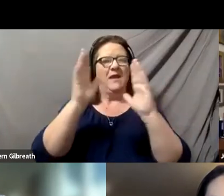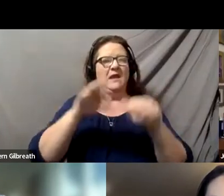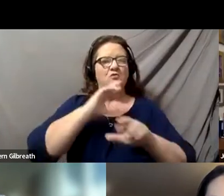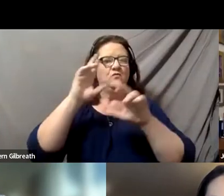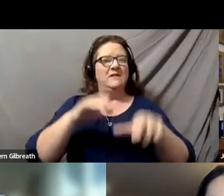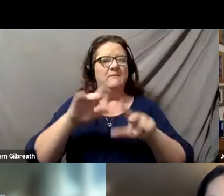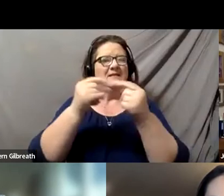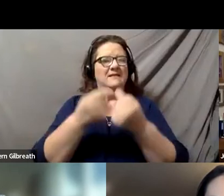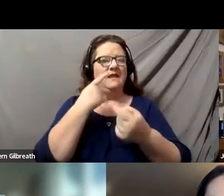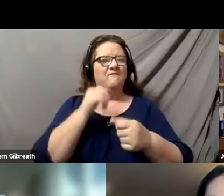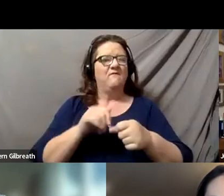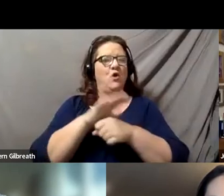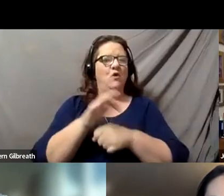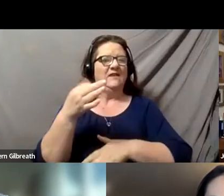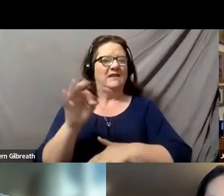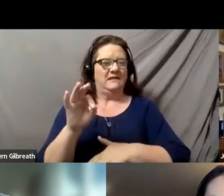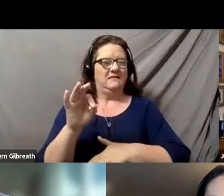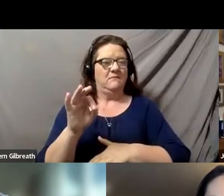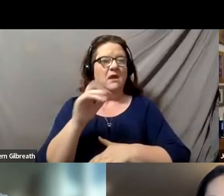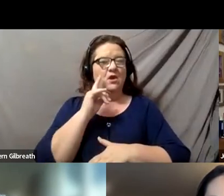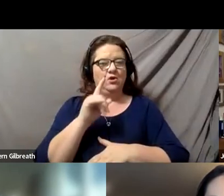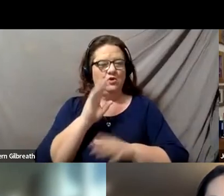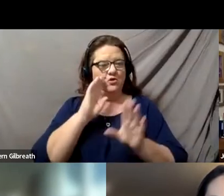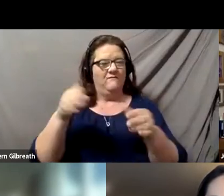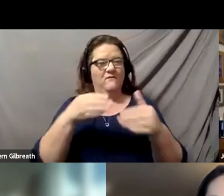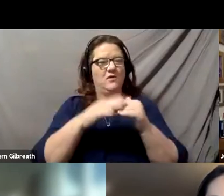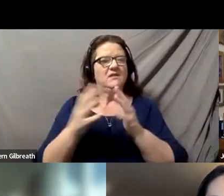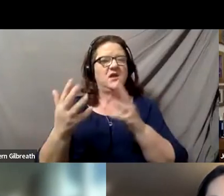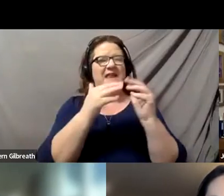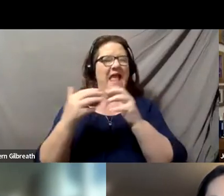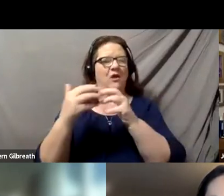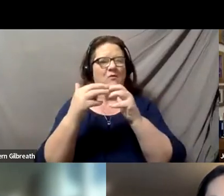to advance equity during this ongoing pandemic and in preparation for future pandemics.